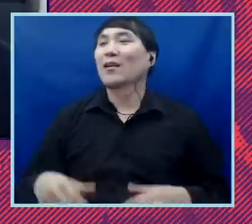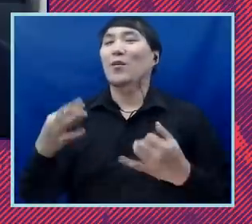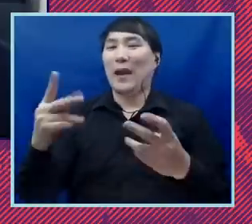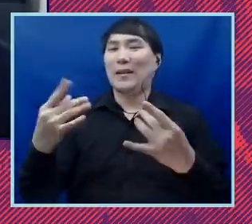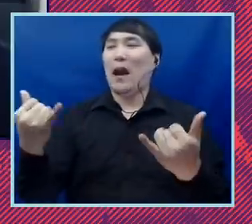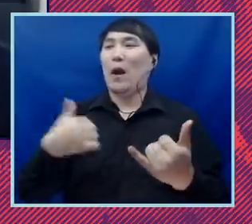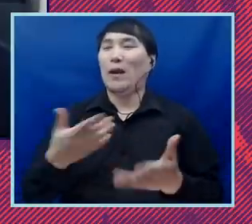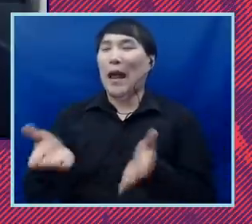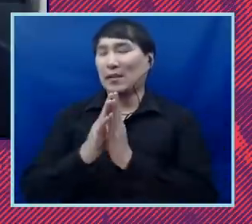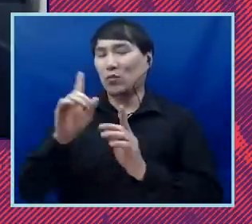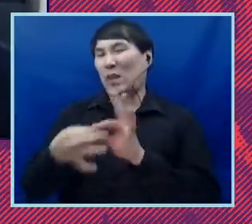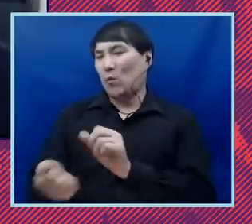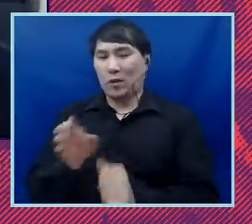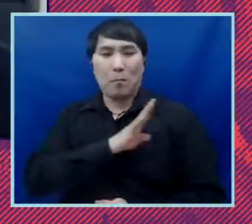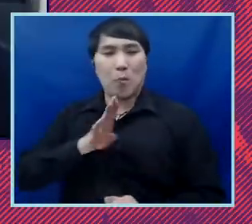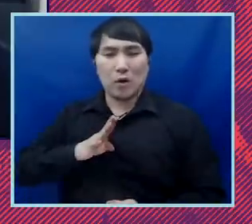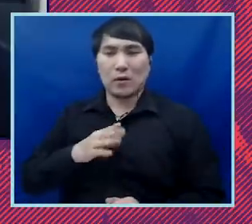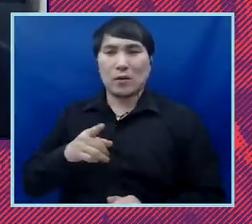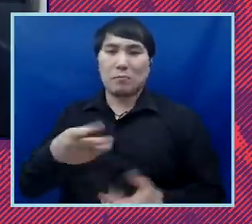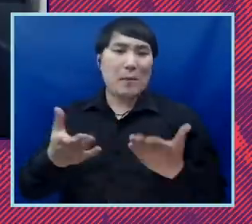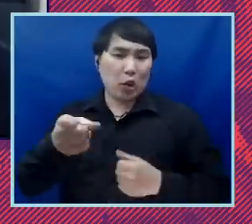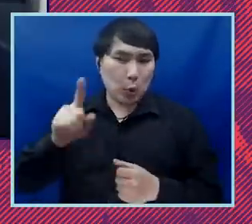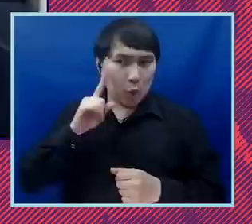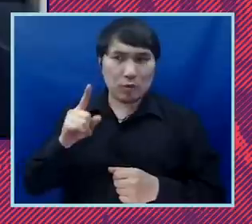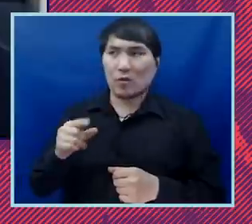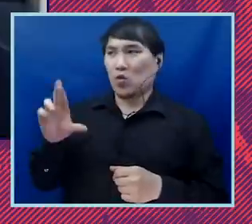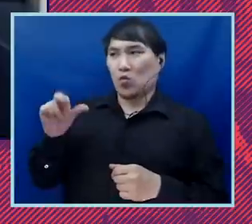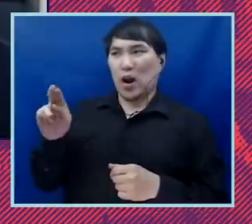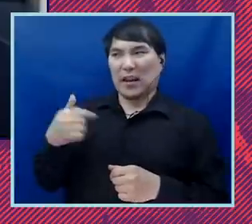because I was just talking with Ronny. I think you were probably hearing on the wings of this virtual